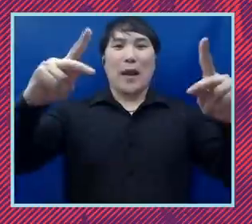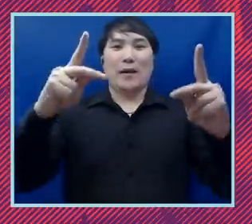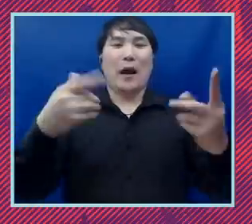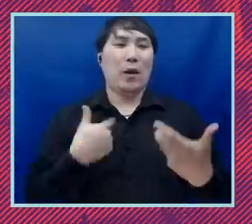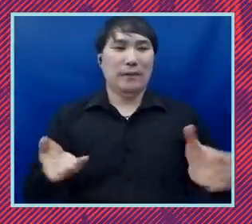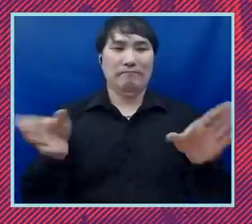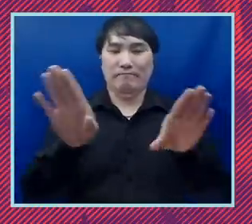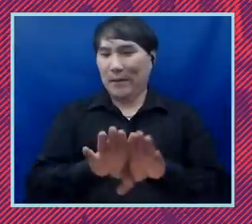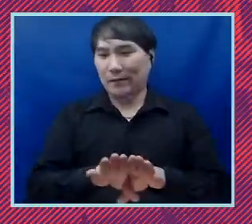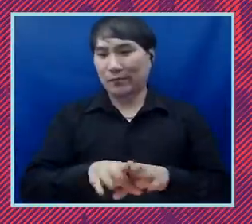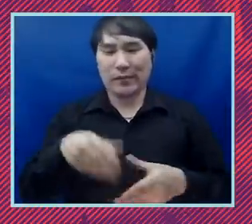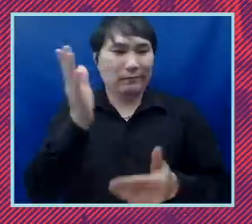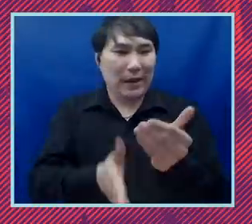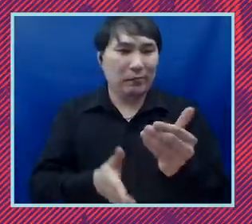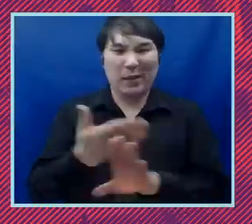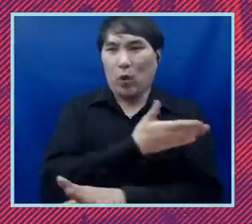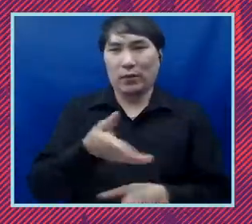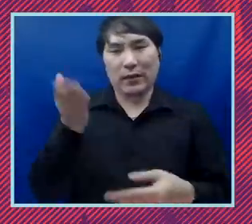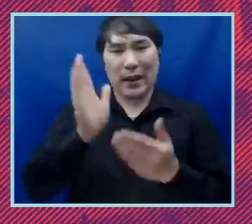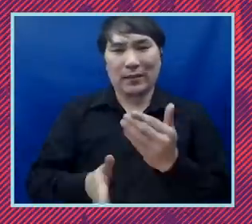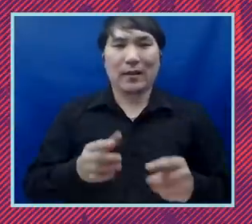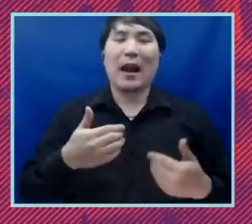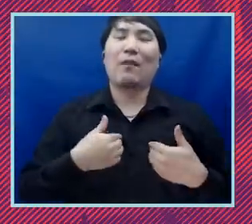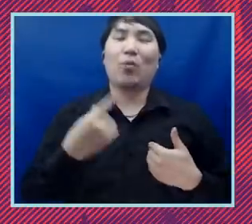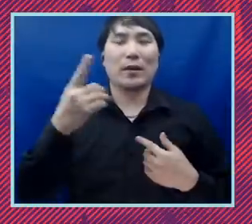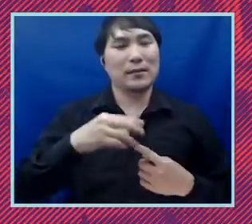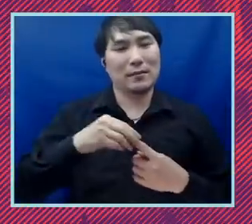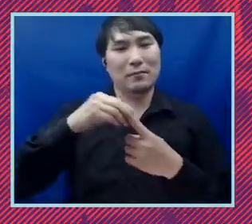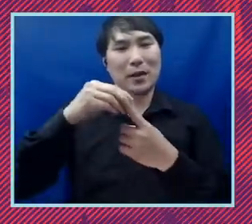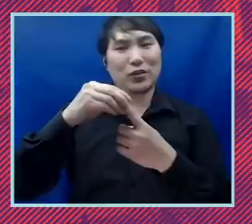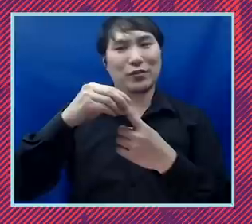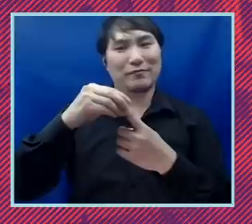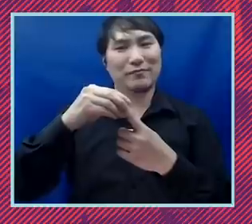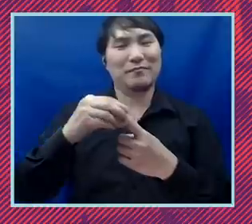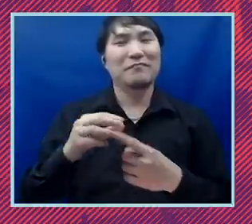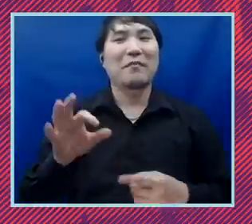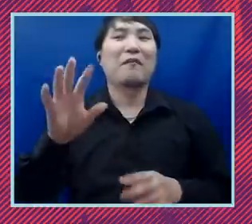before um we close we have a special we have this special tease of a video from a celebrity who's